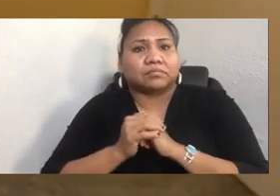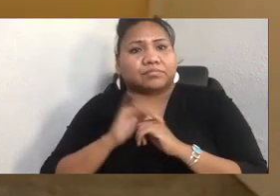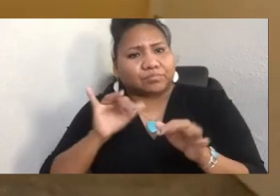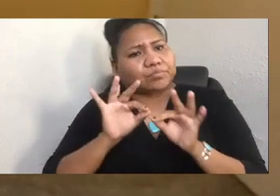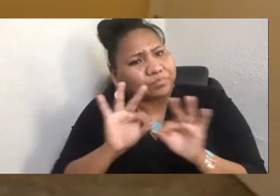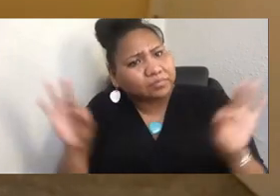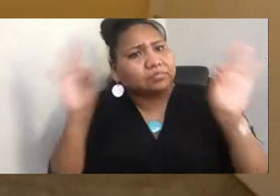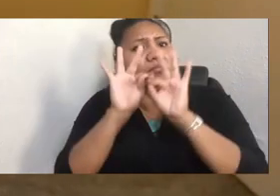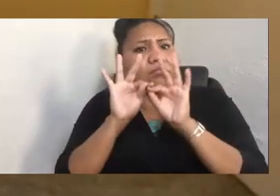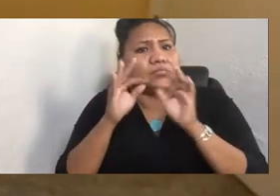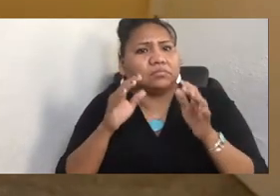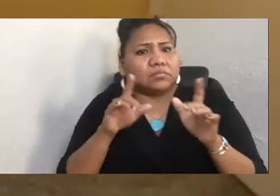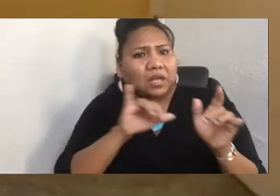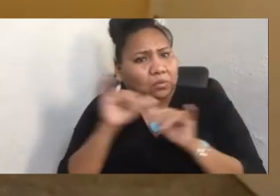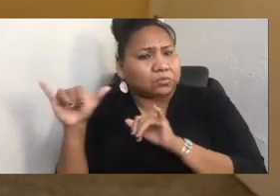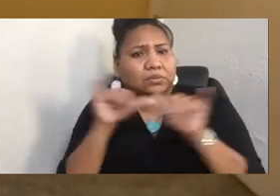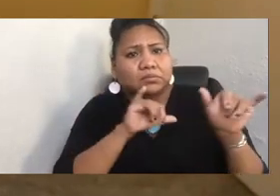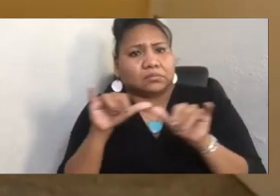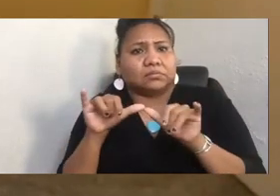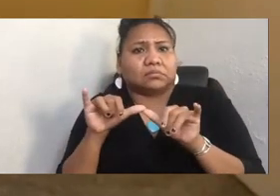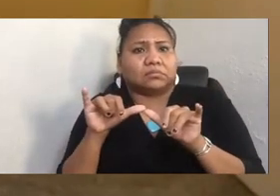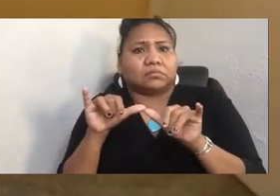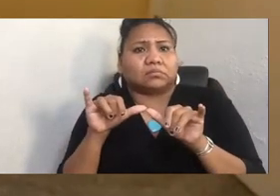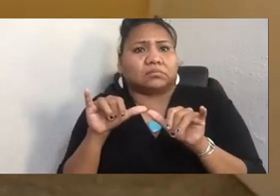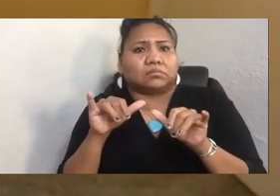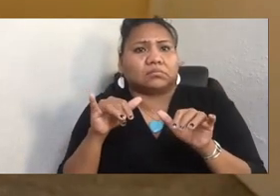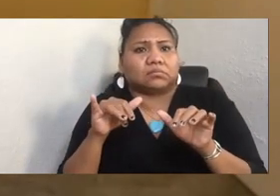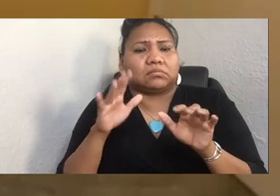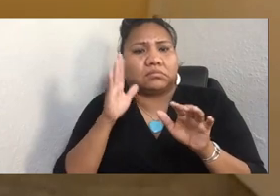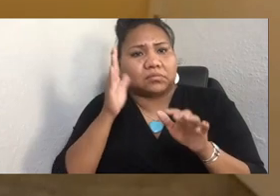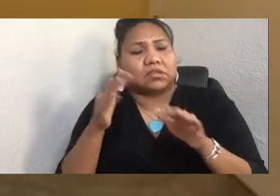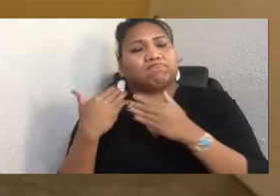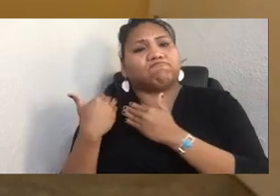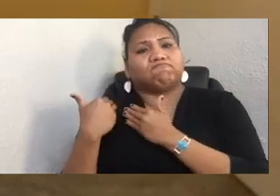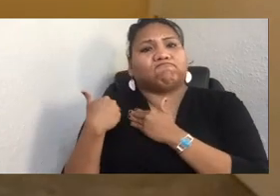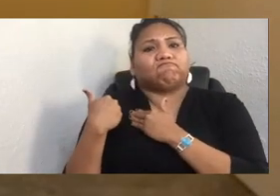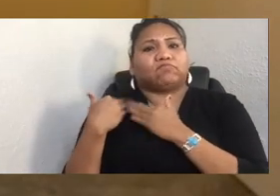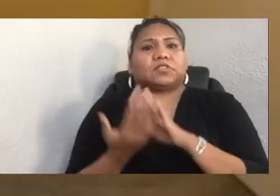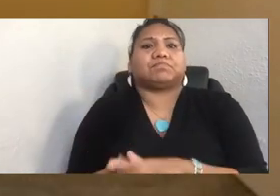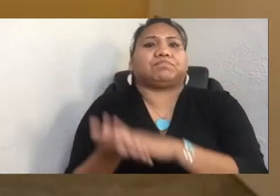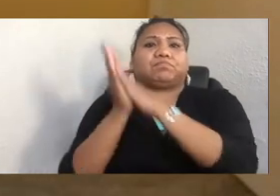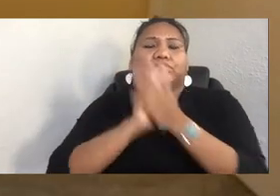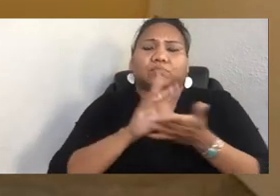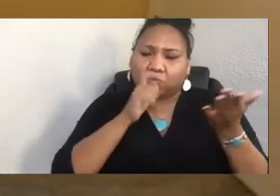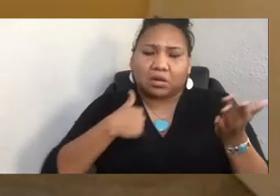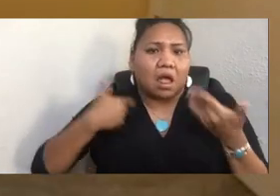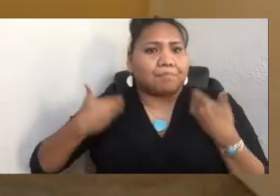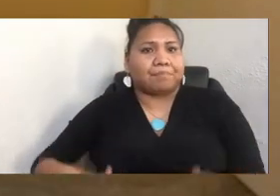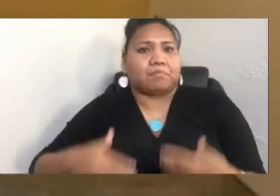And that being accountable to people and becoming who were meant to be and learning about our traditional ways is also doing big things.